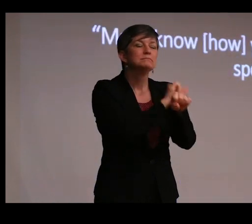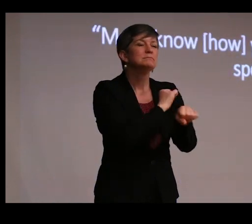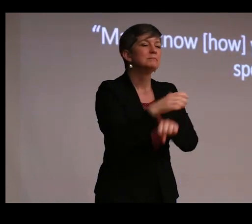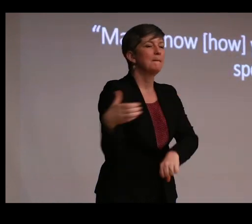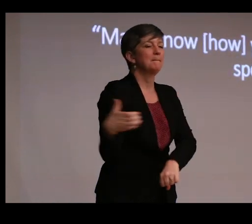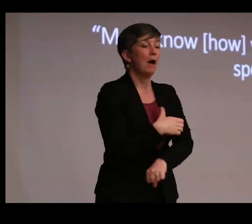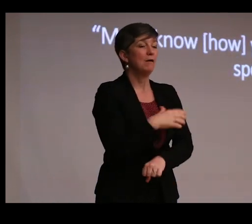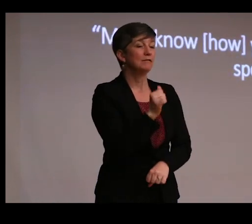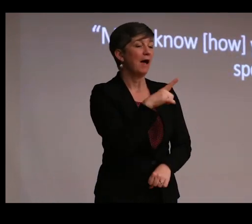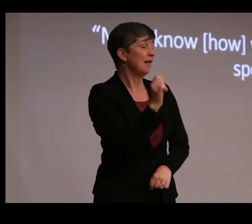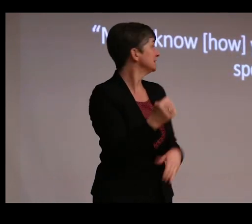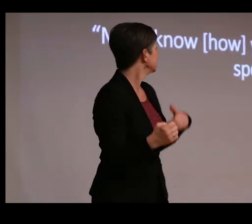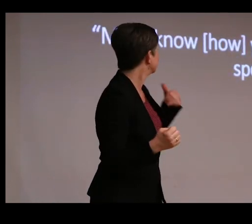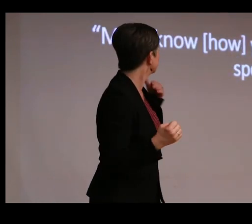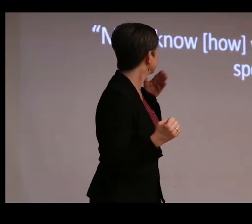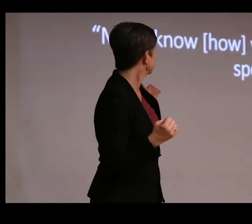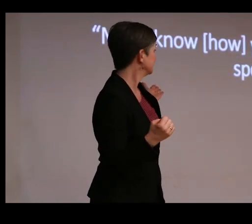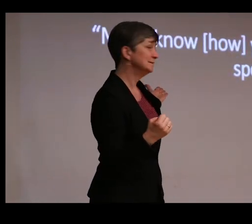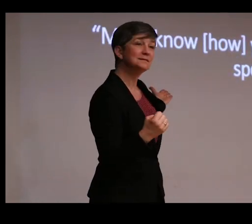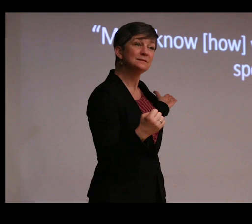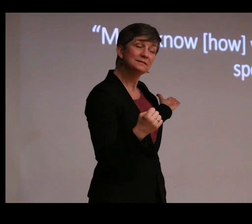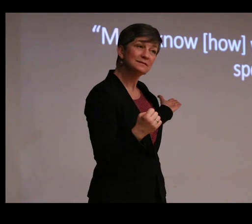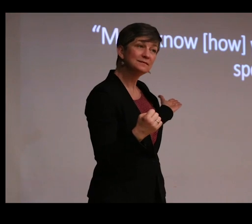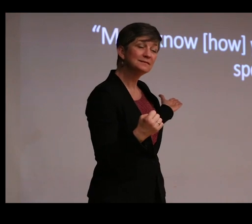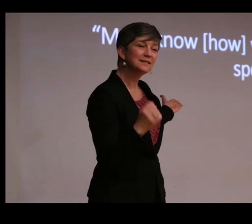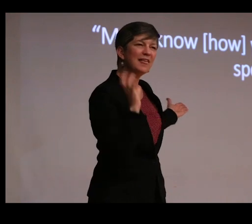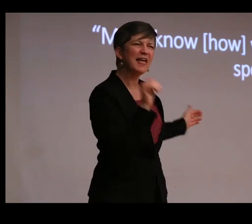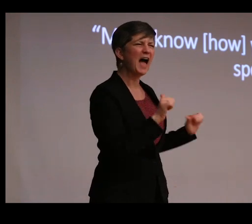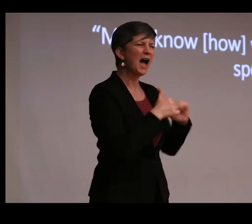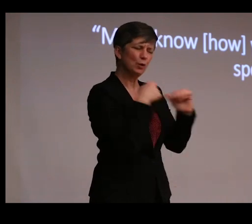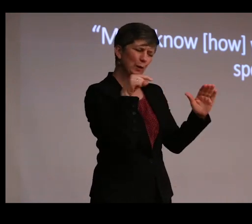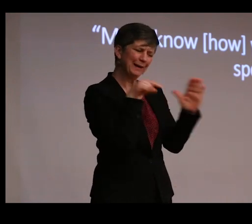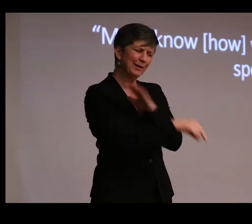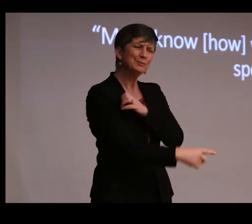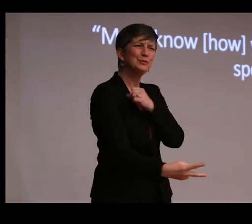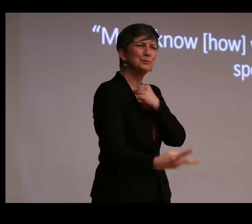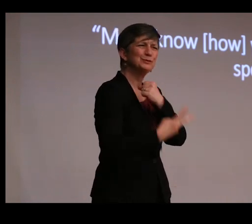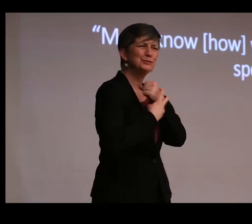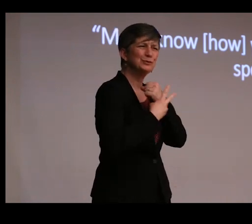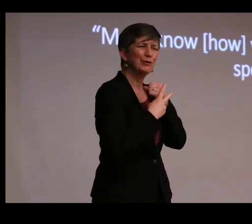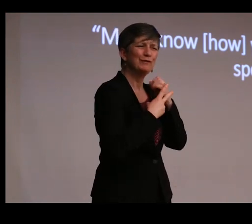She asks, "May I know how you kill them to preserve them as specimens?"